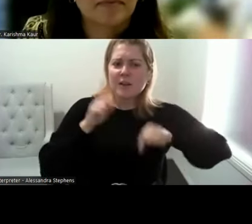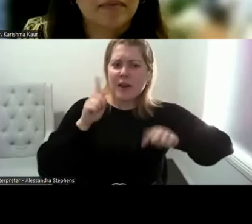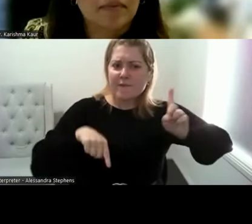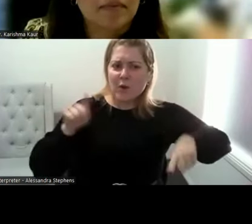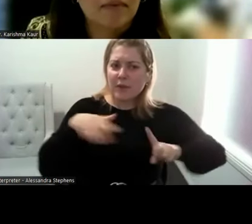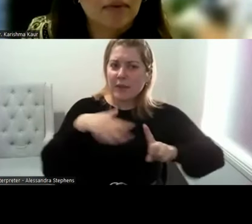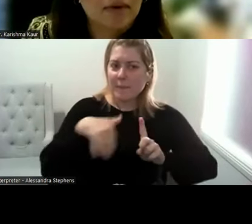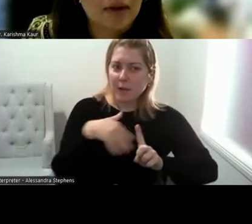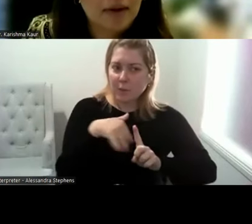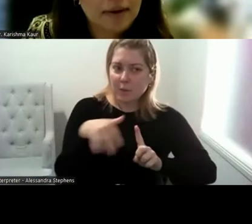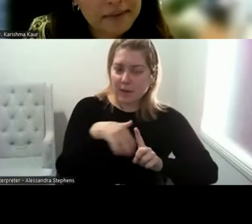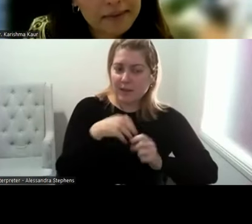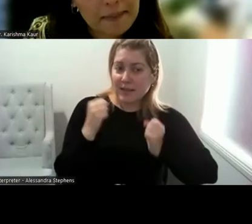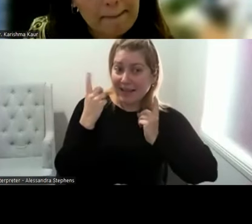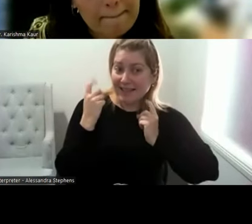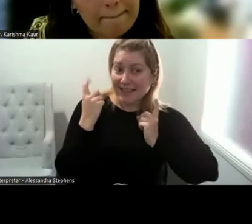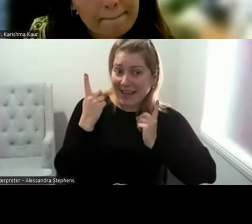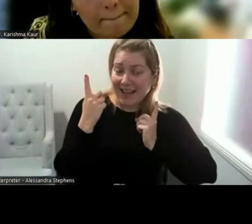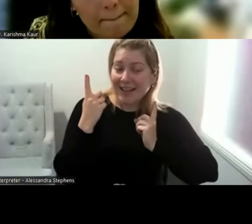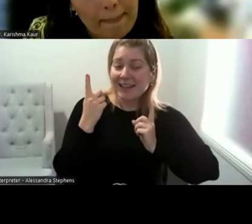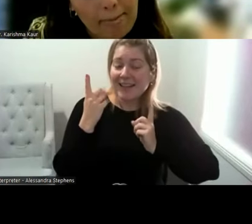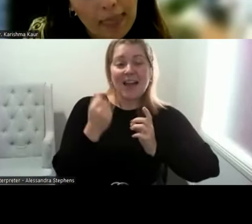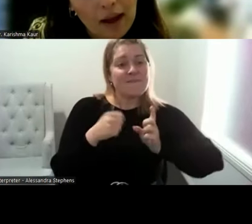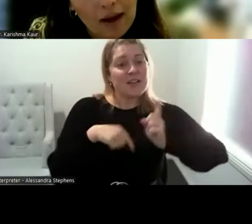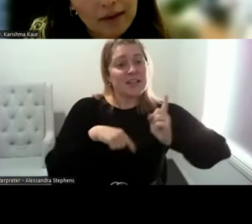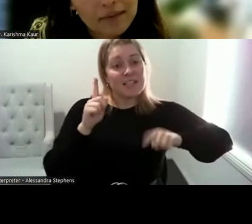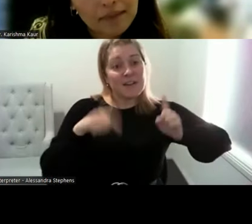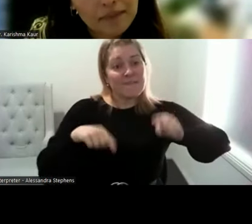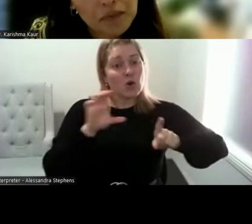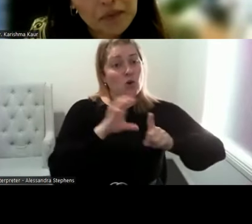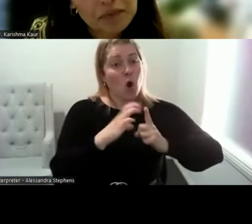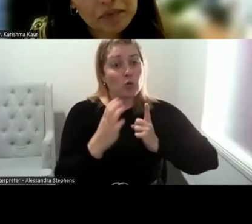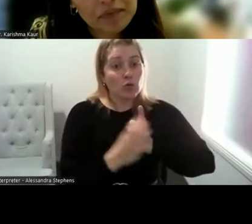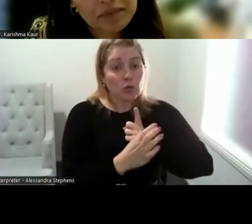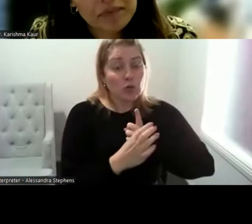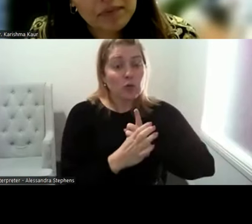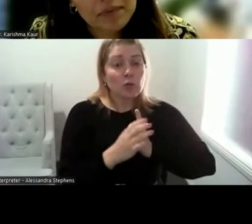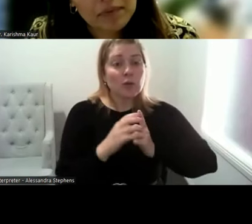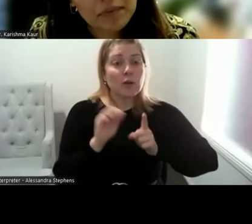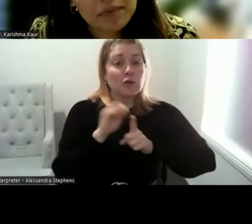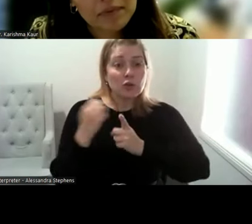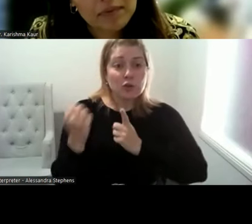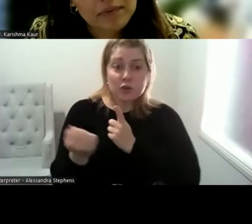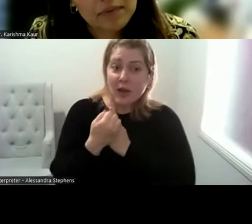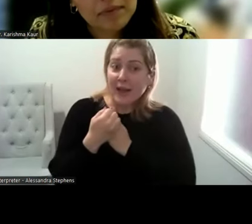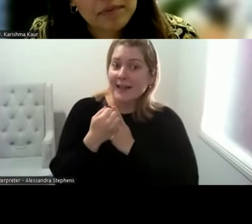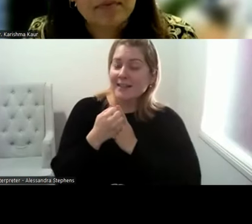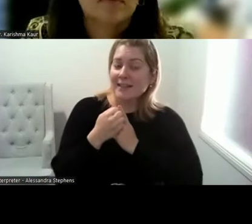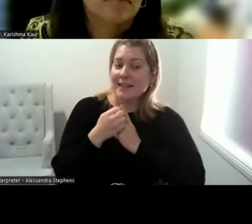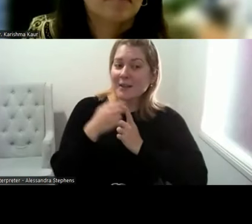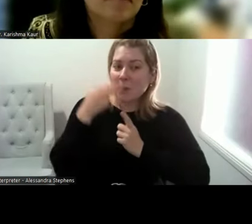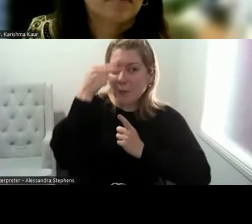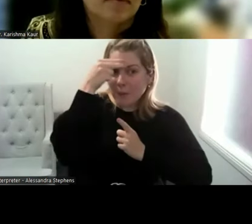Understand that there are a variety of cultural and societal norms, religious norms,